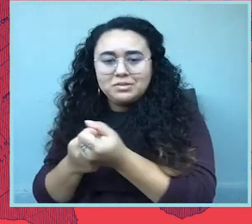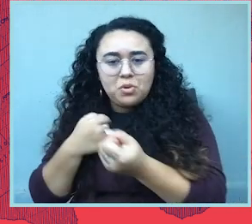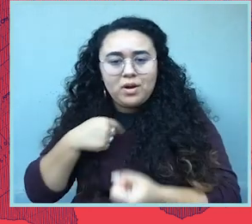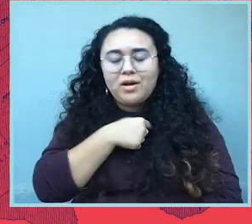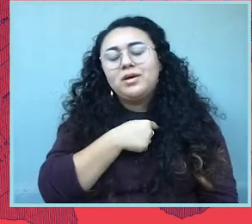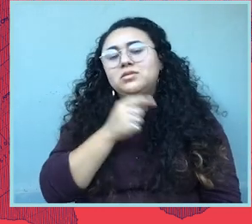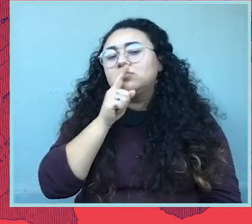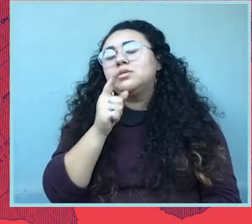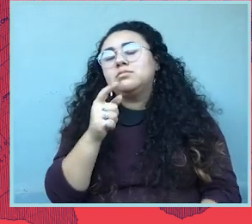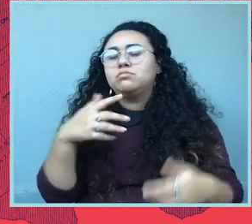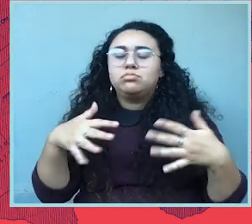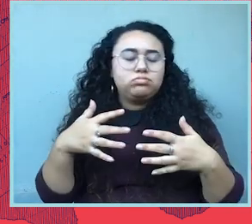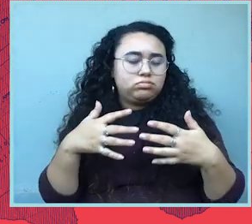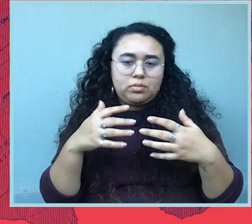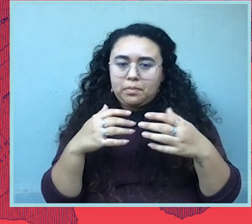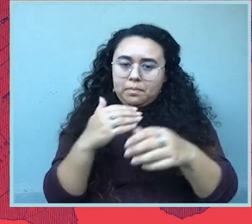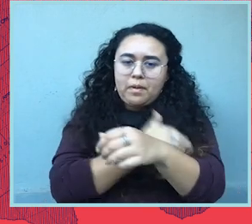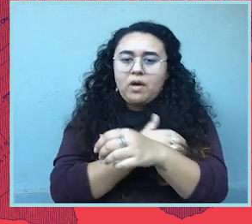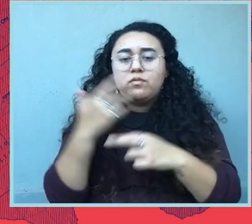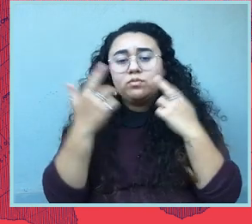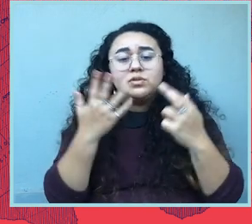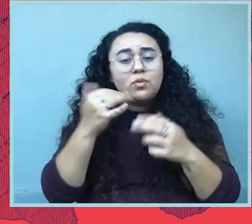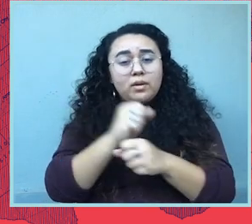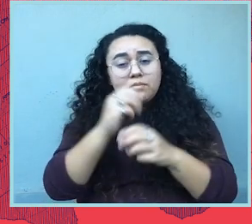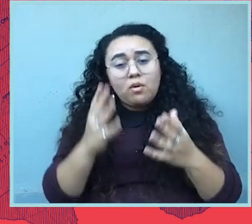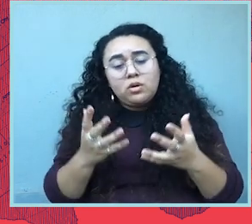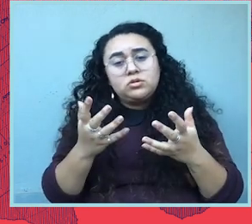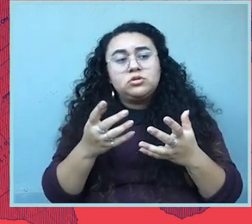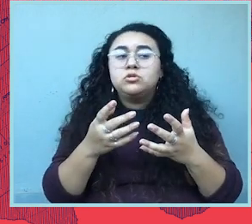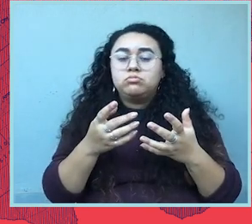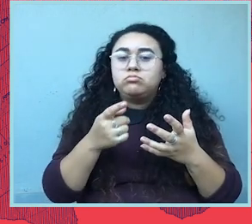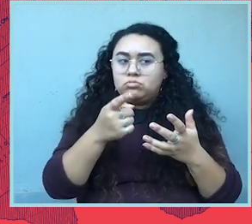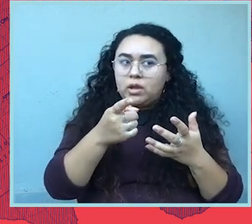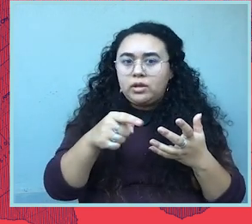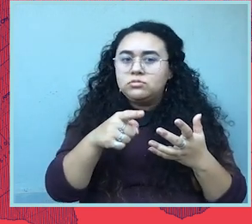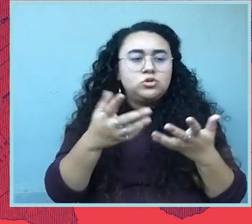And also, there's an incredibly powerful reason why employers should not want abortion to